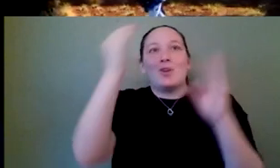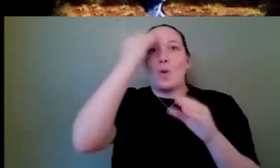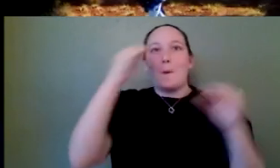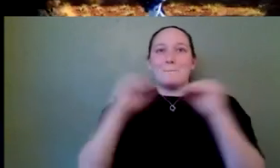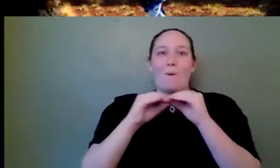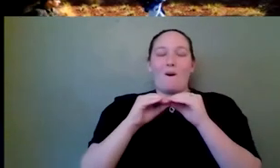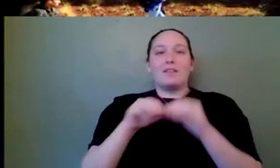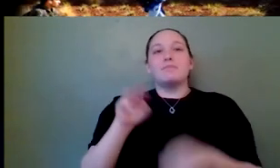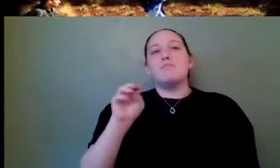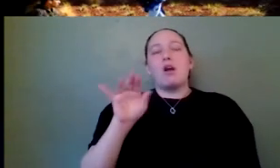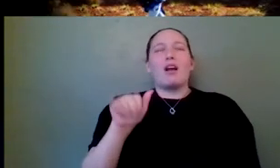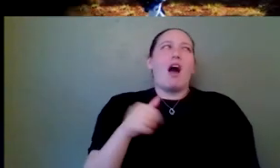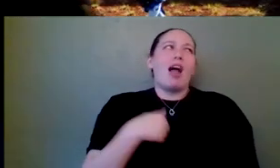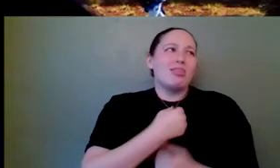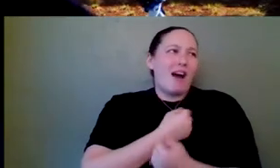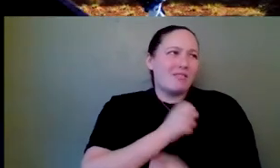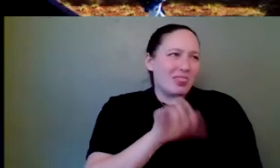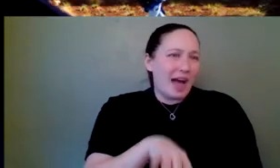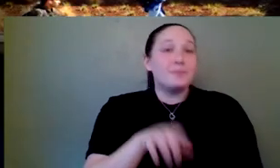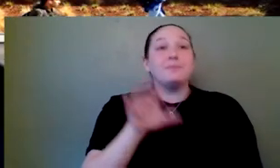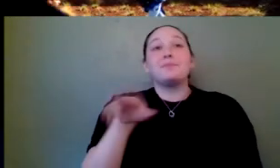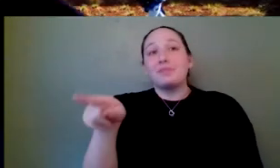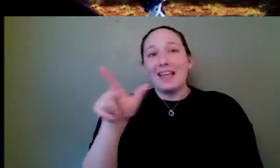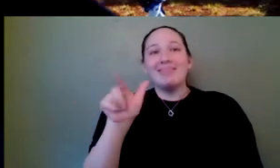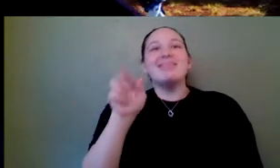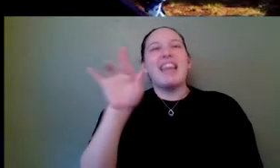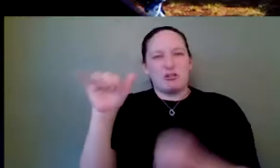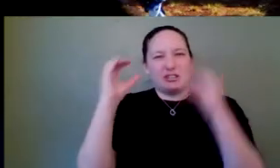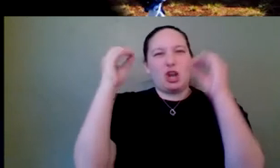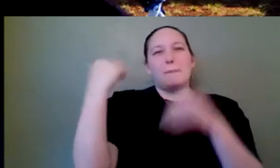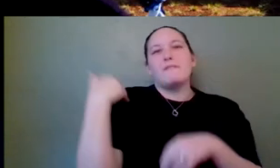Larry used to teach a couple of years ago, several years ago actually, and one of the things that he